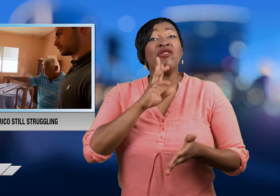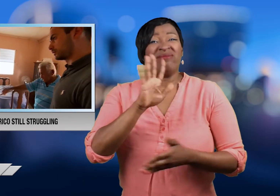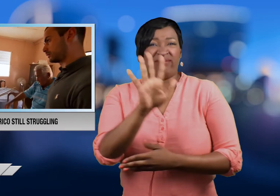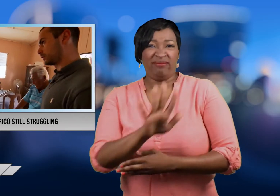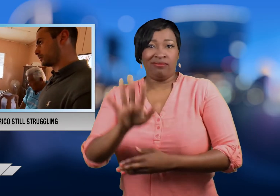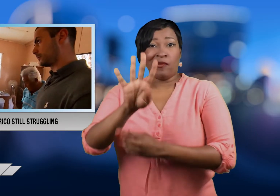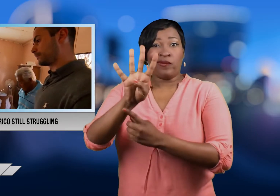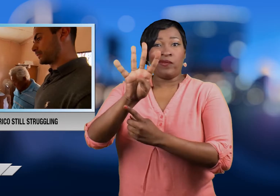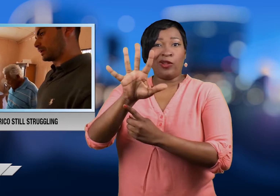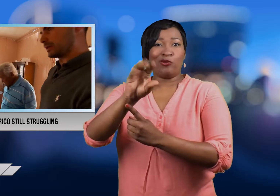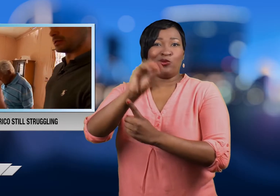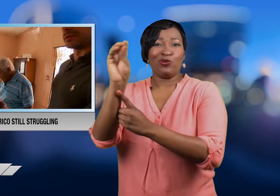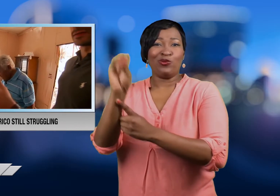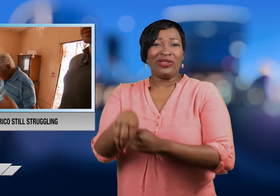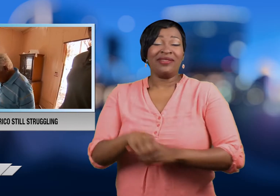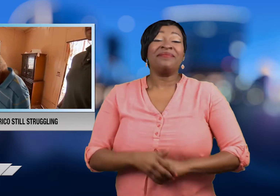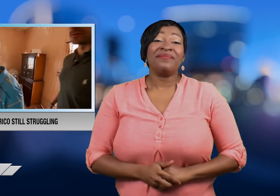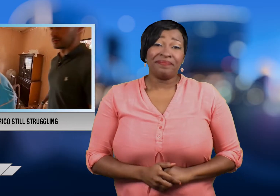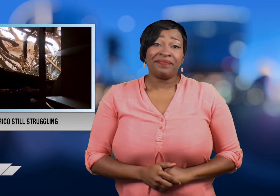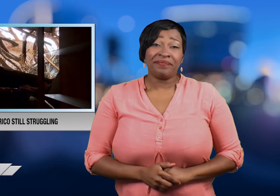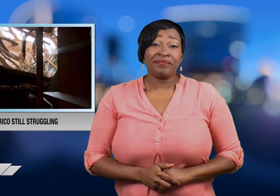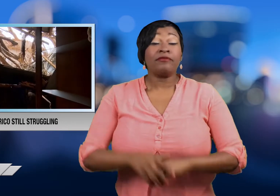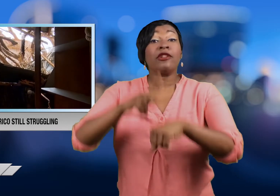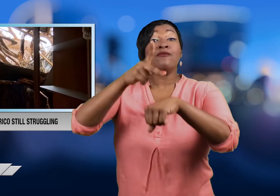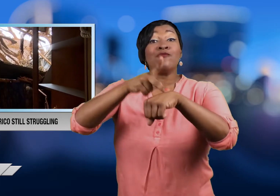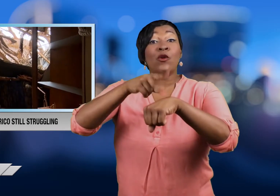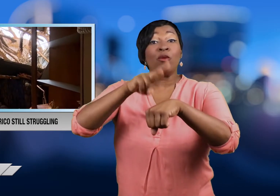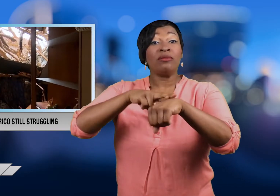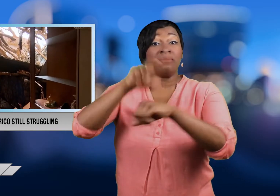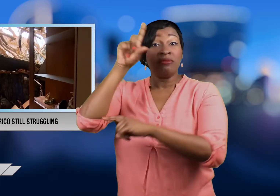percent of the residents have clean water. Here is Puerto Rico's governor